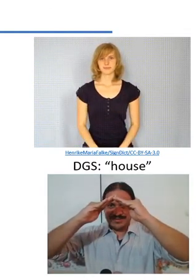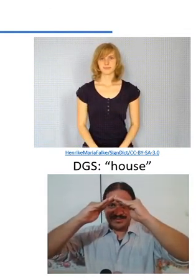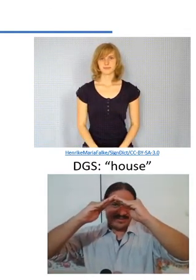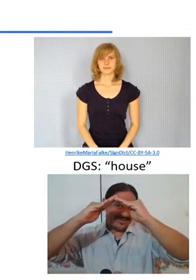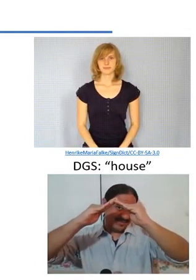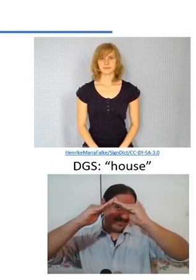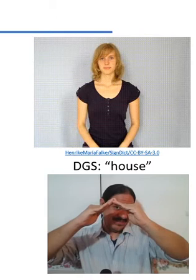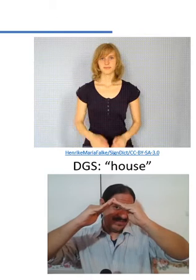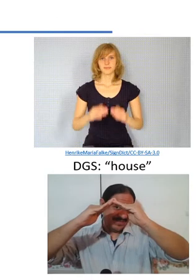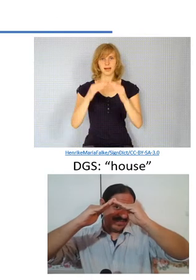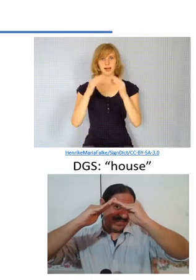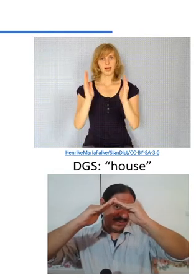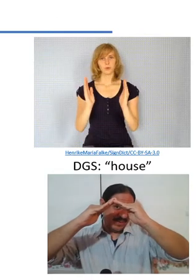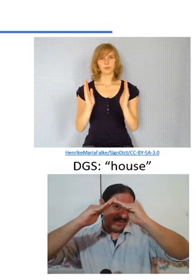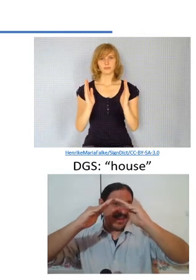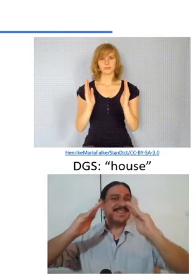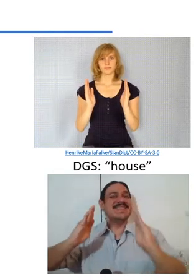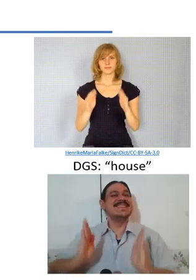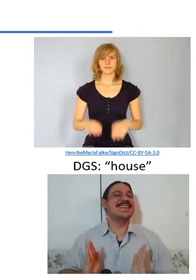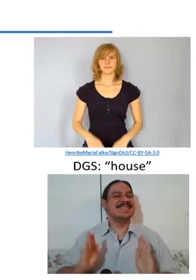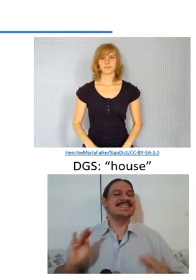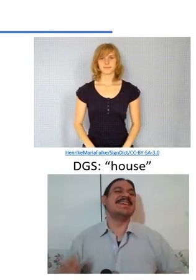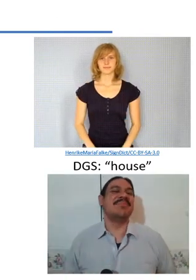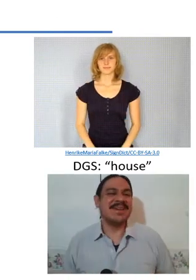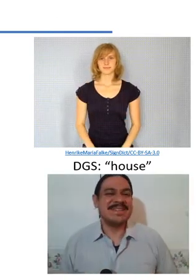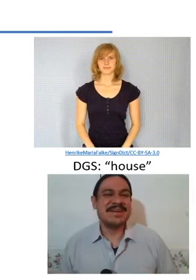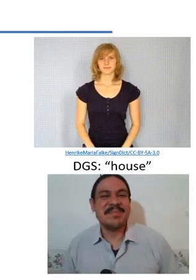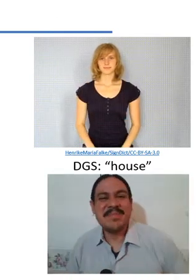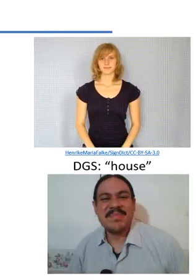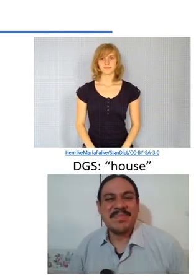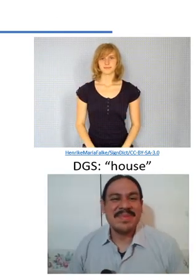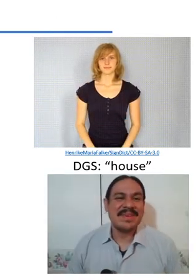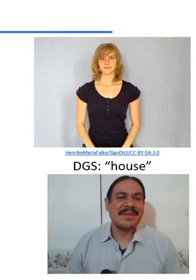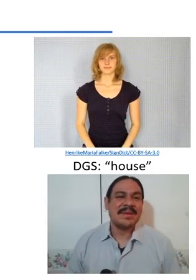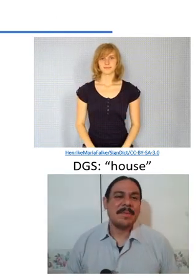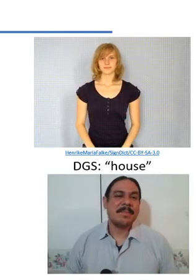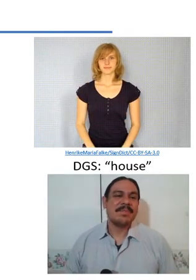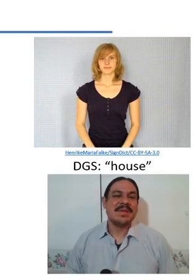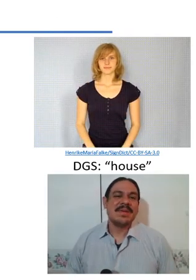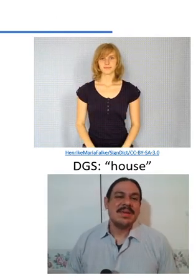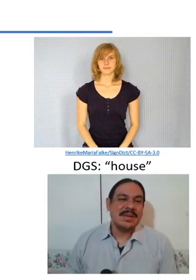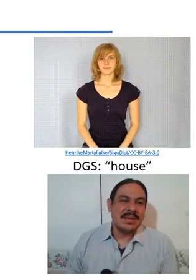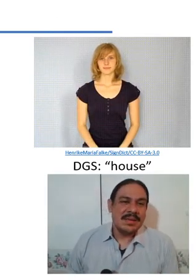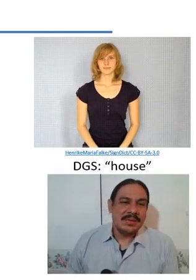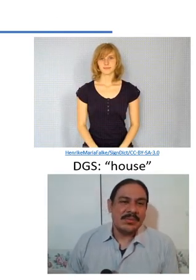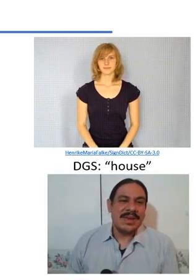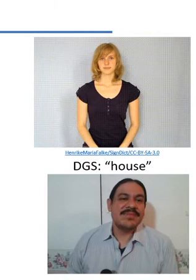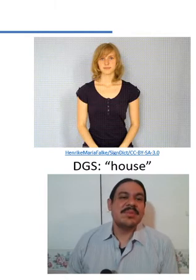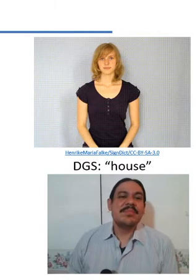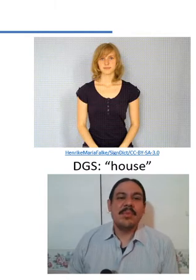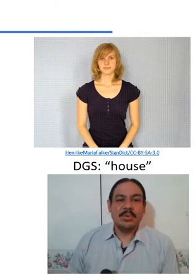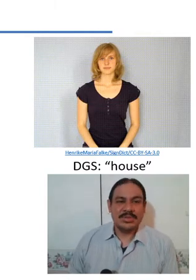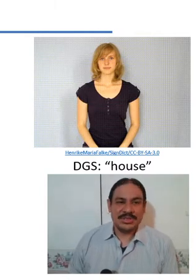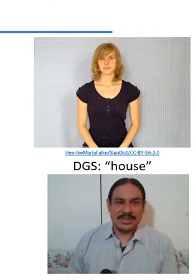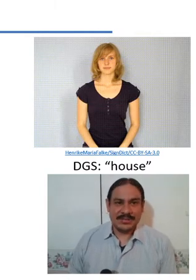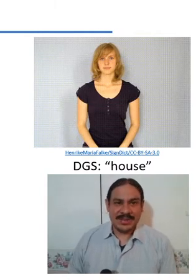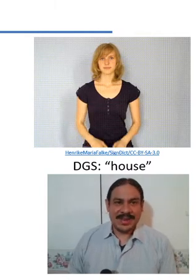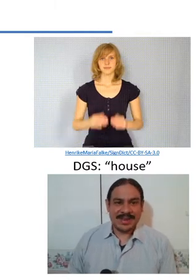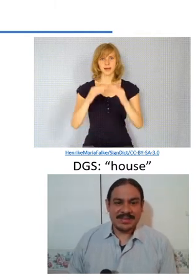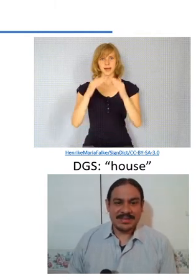the transcription is has no explicit features for the location because it's set in the general location